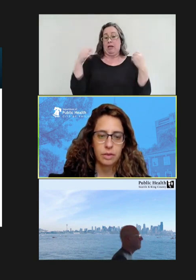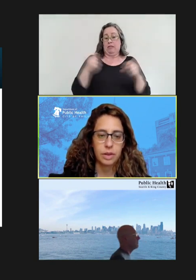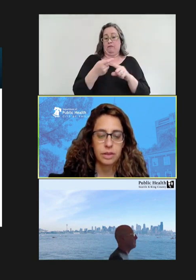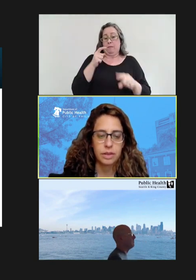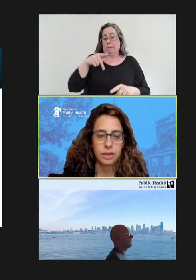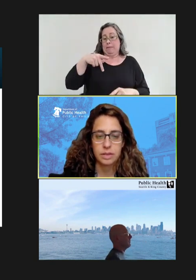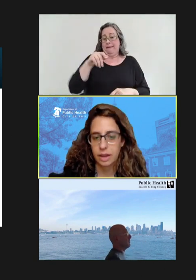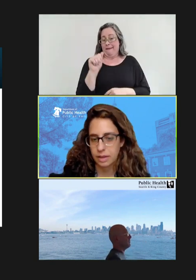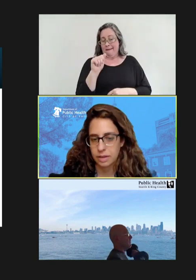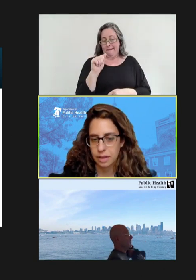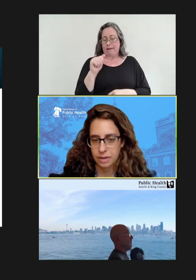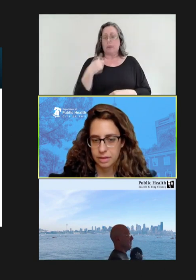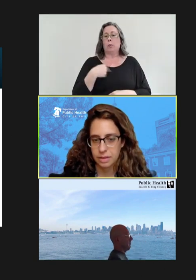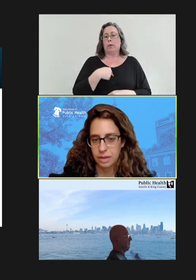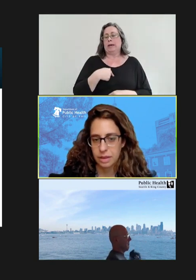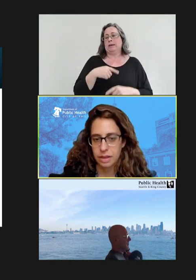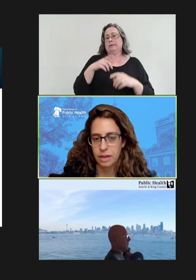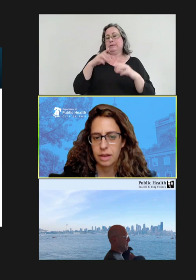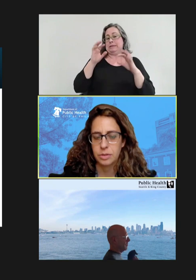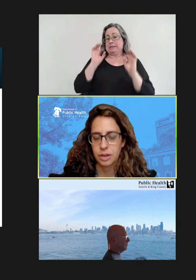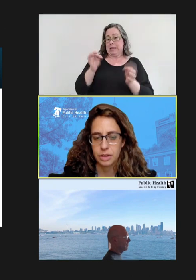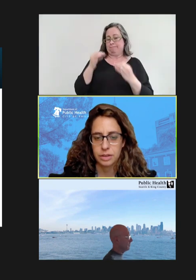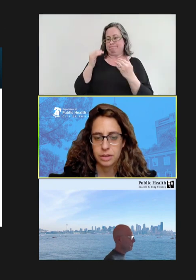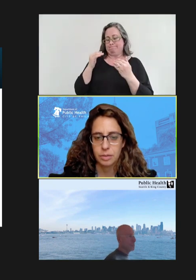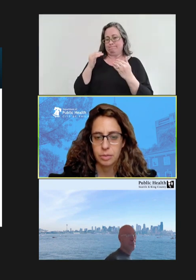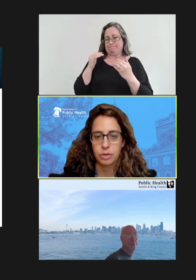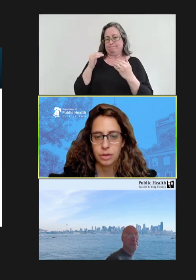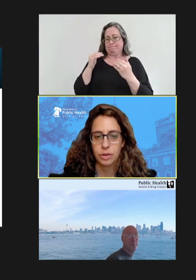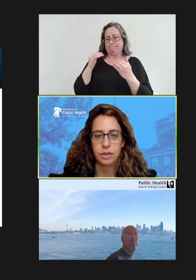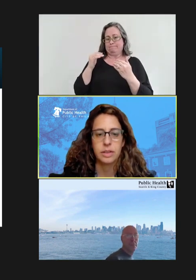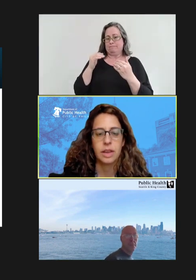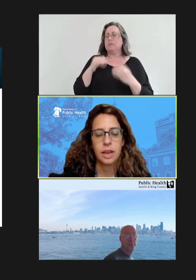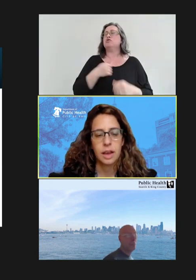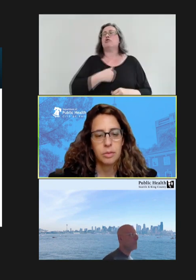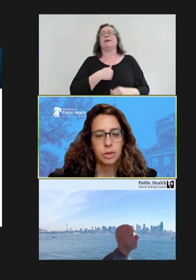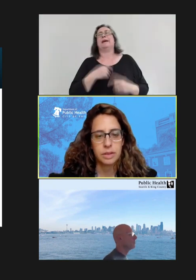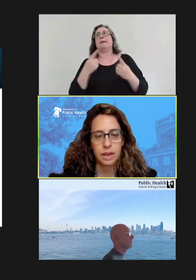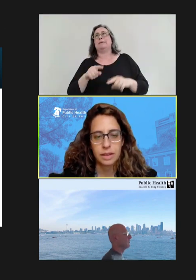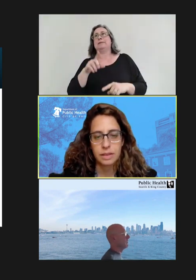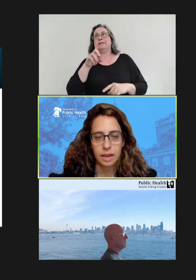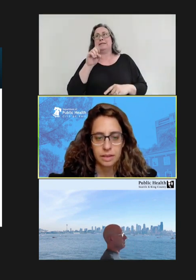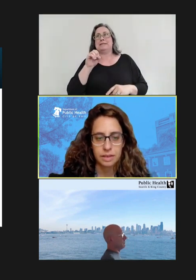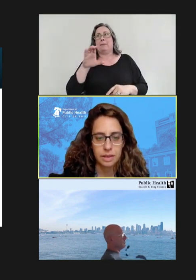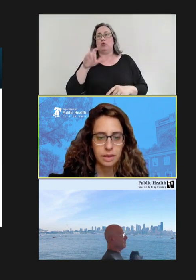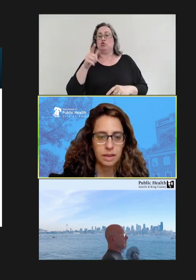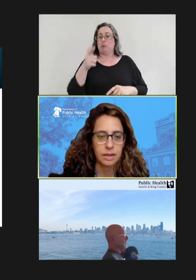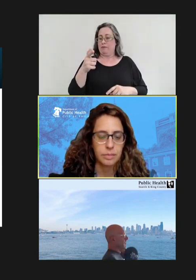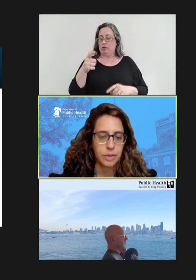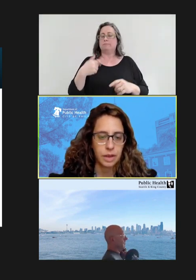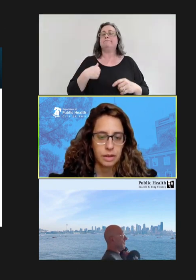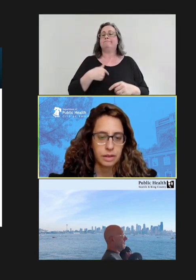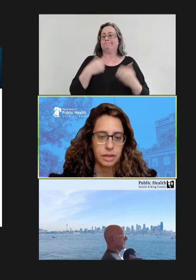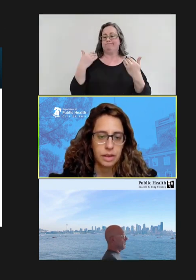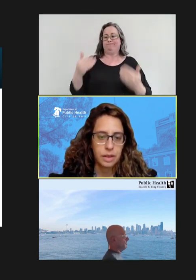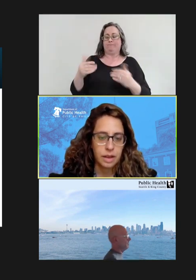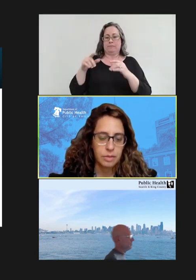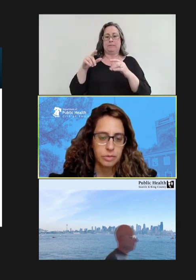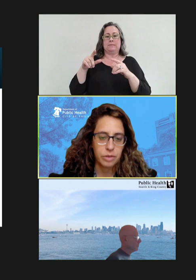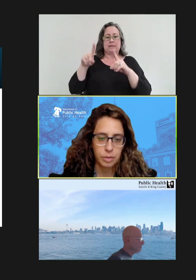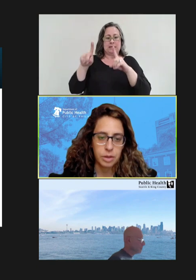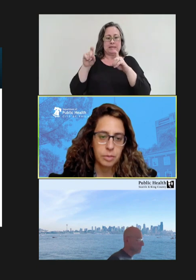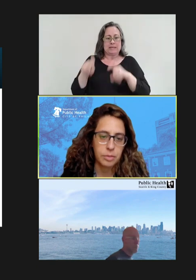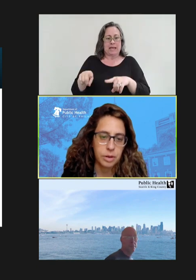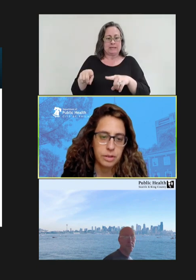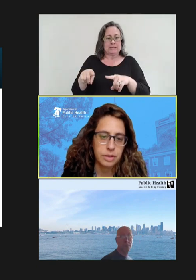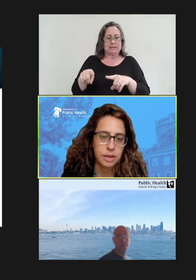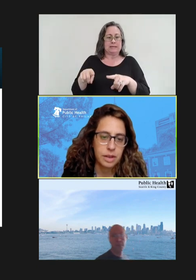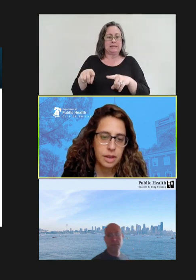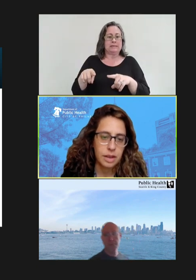we decided to test the -- I'm sorry, December 21st. We decided to test the ill family members